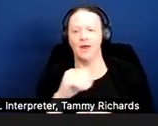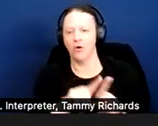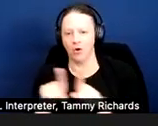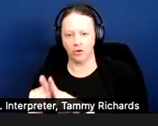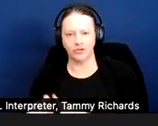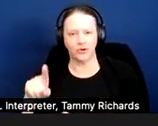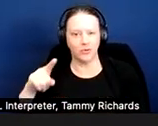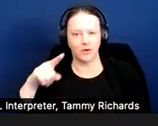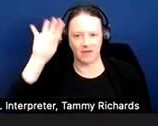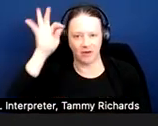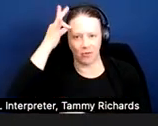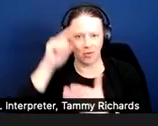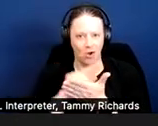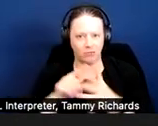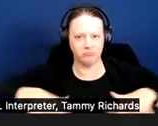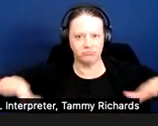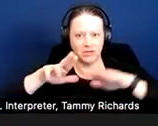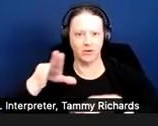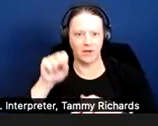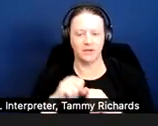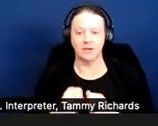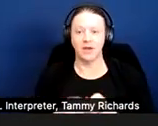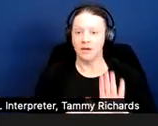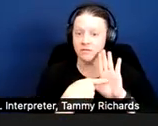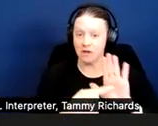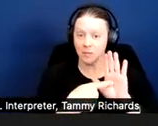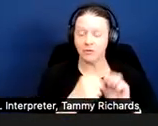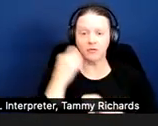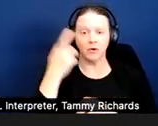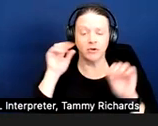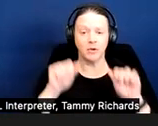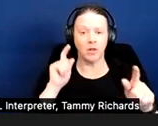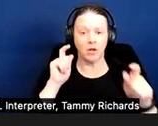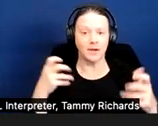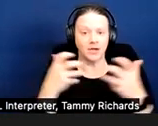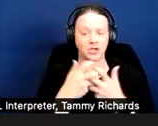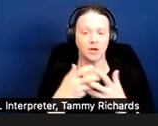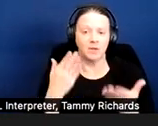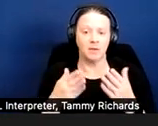Some examples of reasonable accommodations include adjusting the rent due date to accommodate